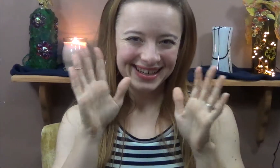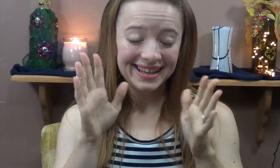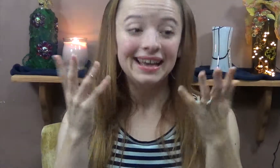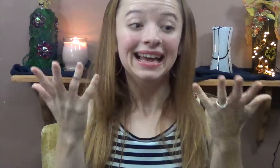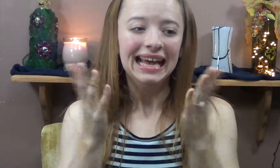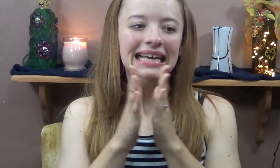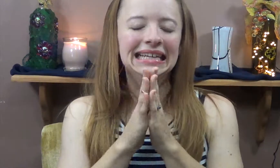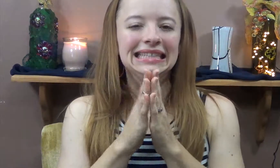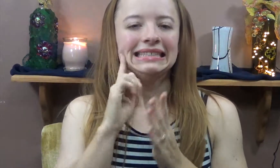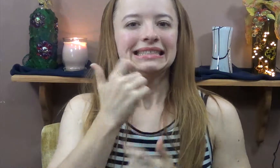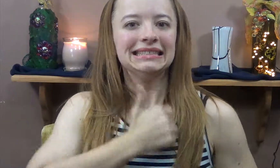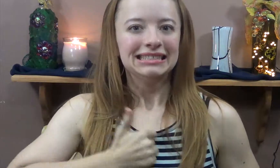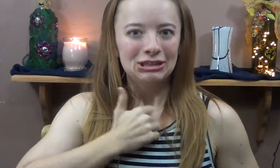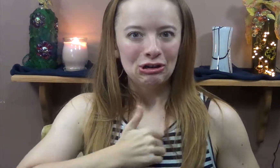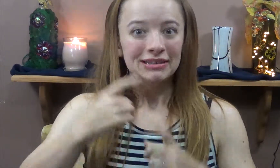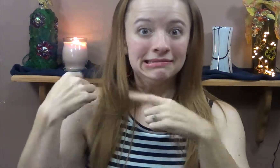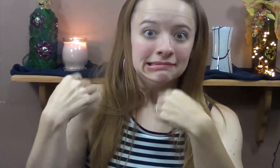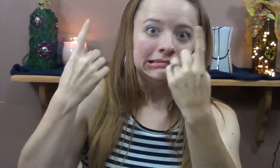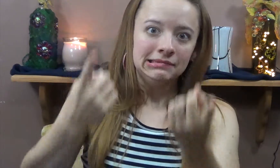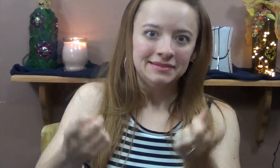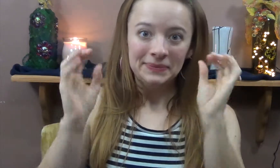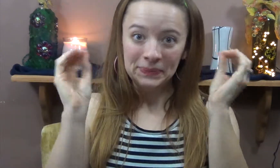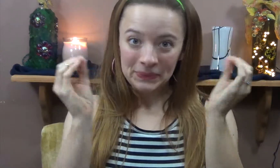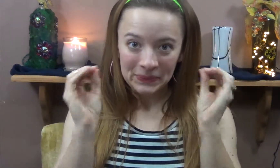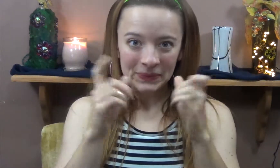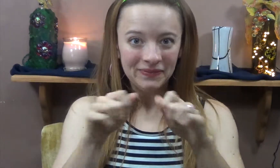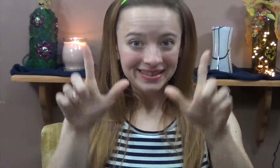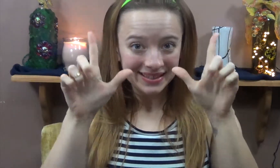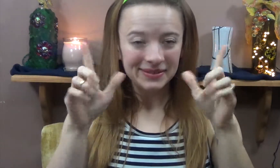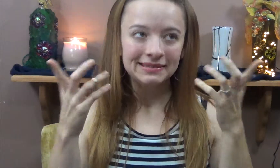Hi everybody! So I really wanted to apologize